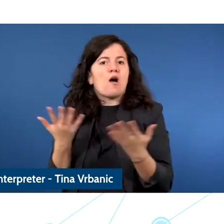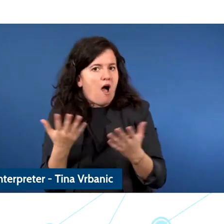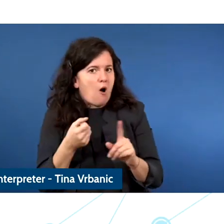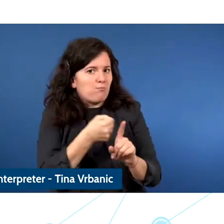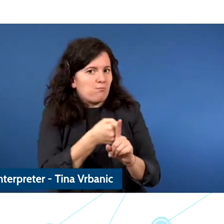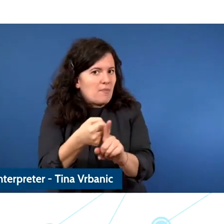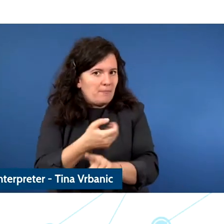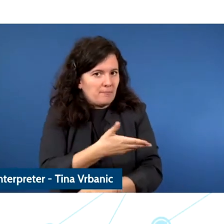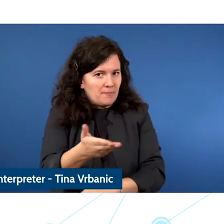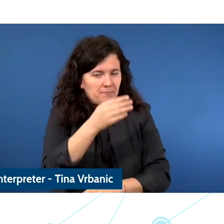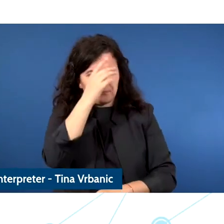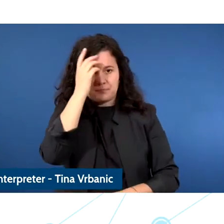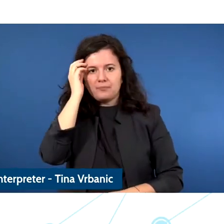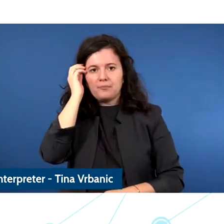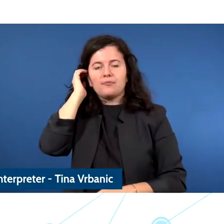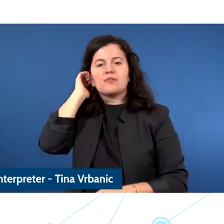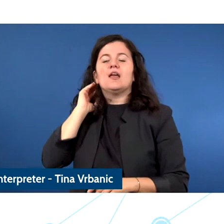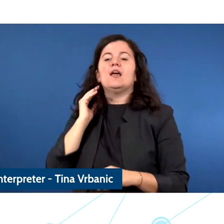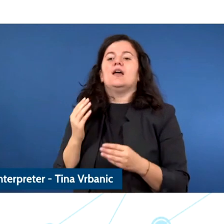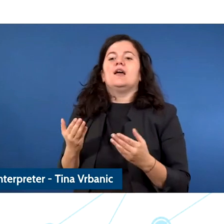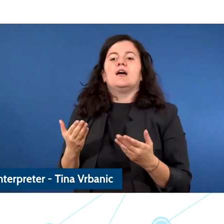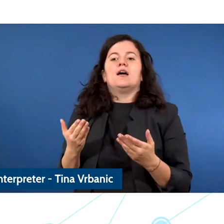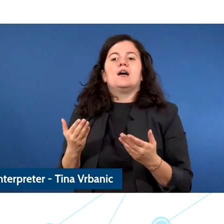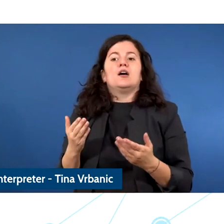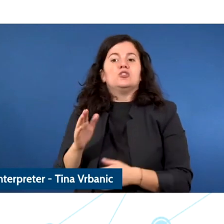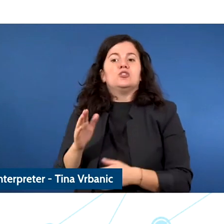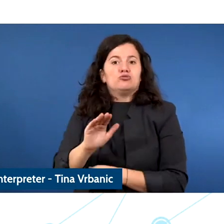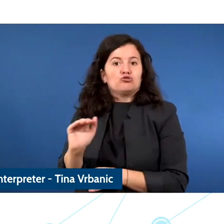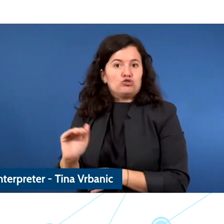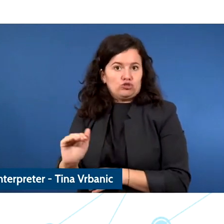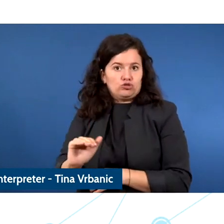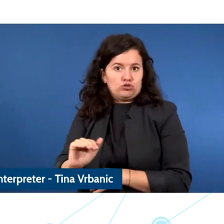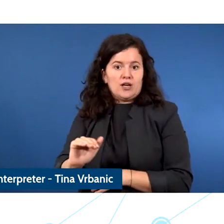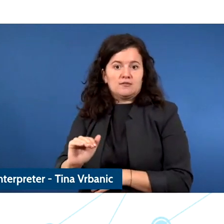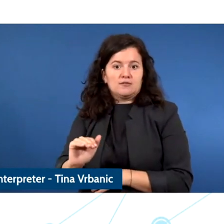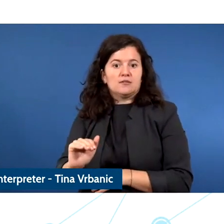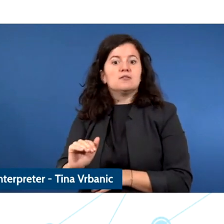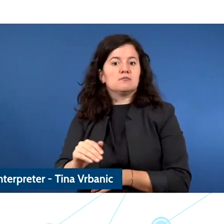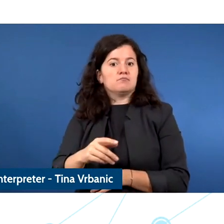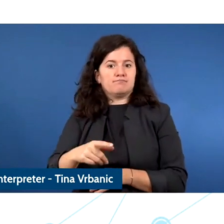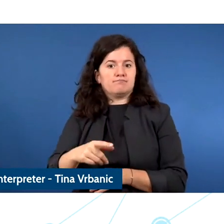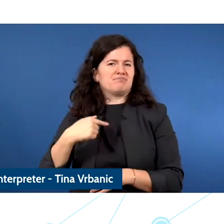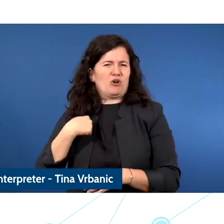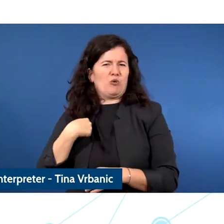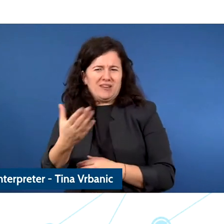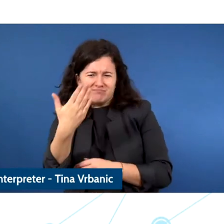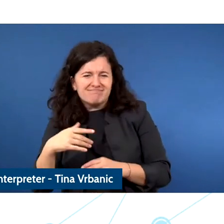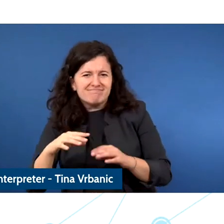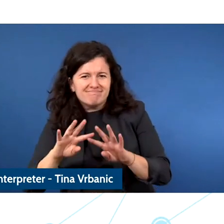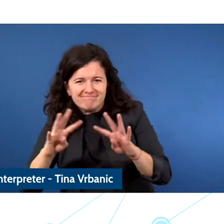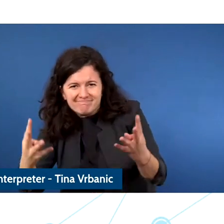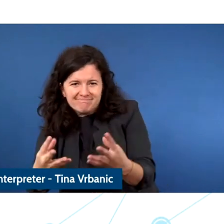Children in the current form they have told us that they are concerned about